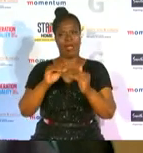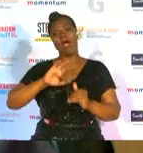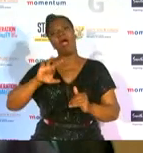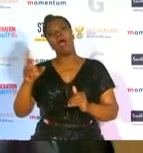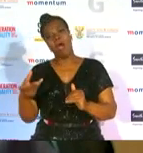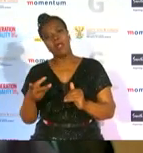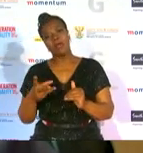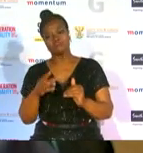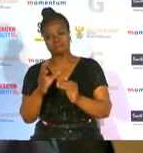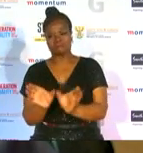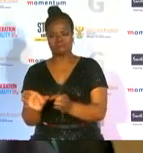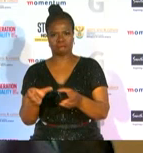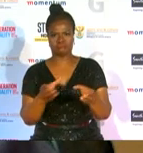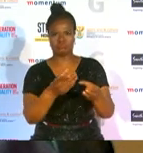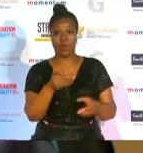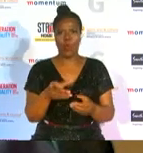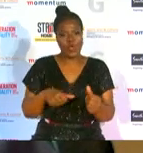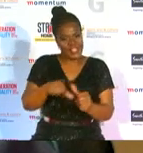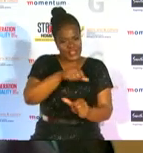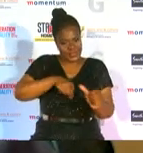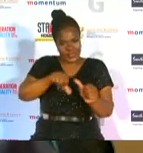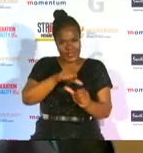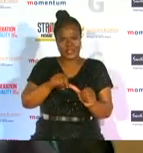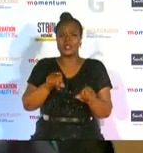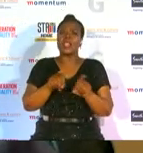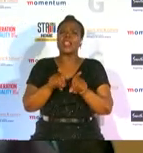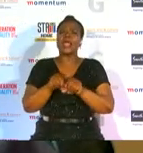and start off society as the entire nation celebrates